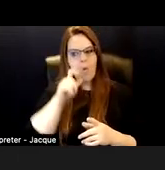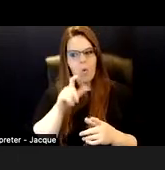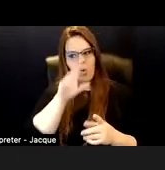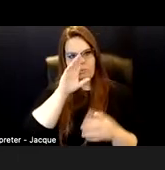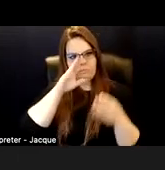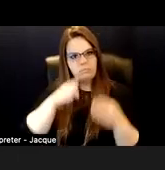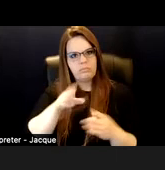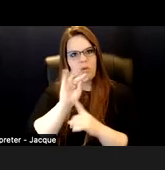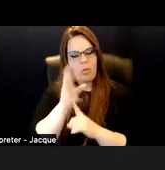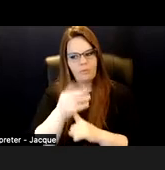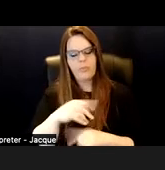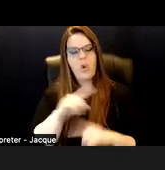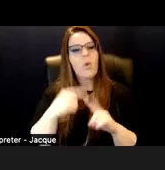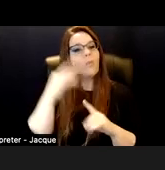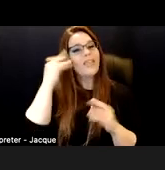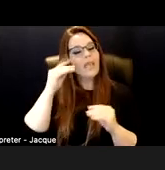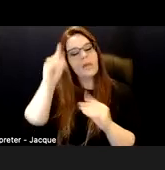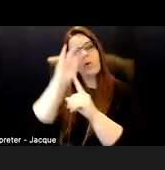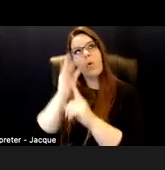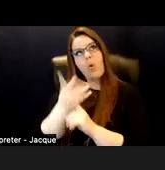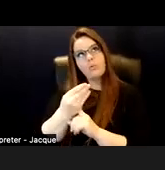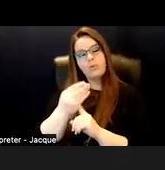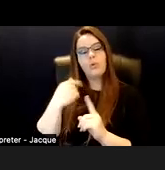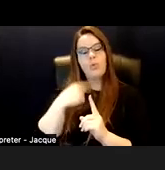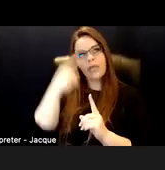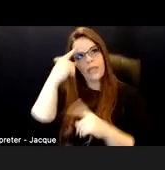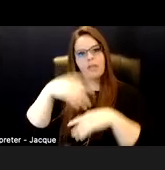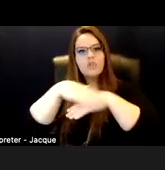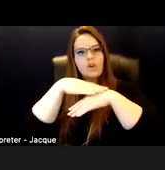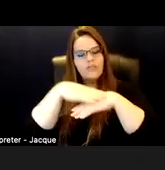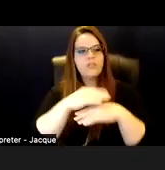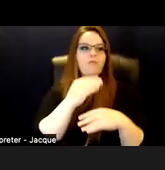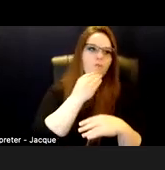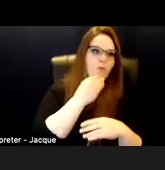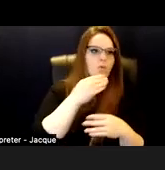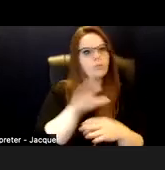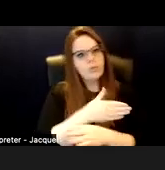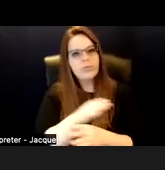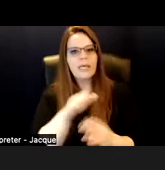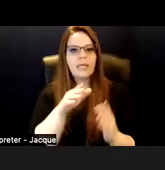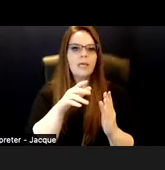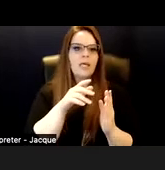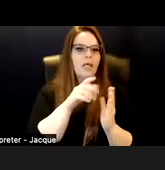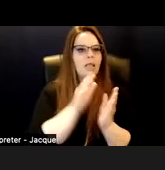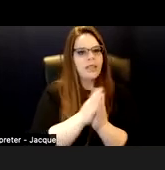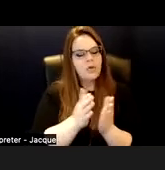we usually think about the surface culture. Food, music, literature, language. But what really makes up a culture